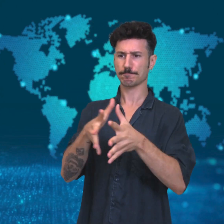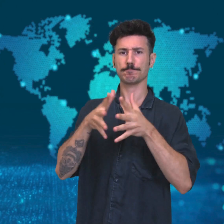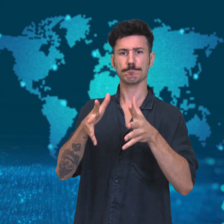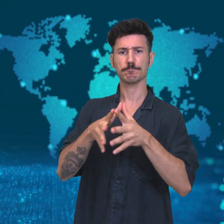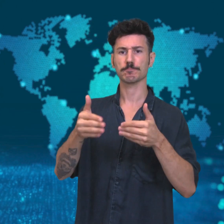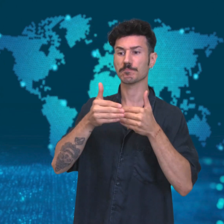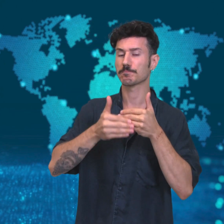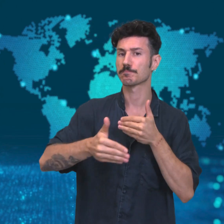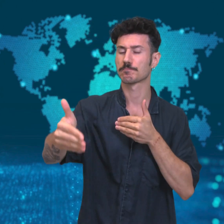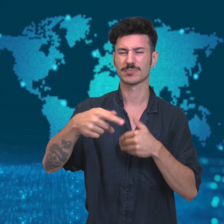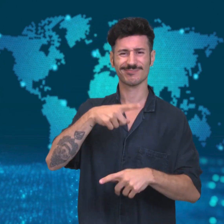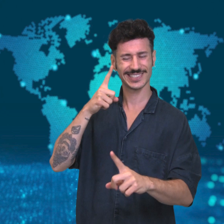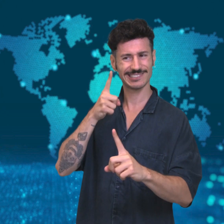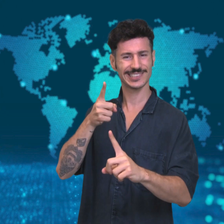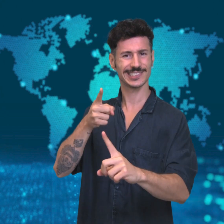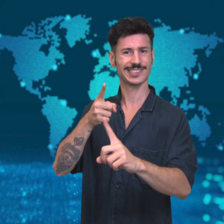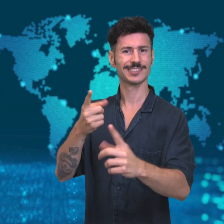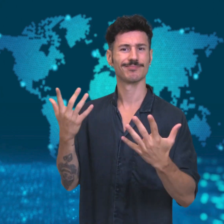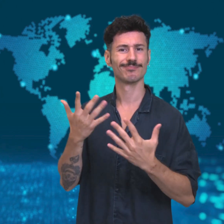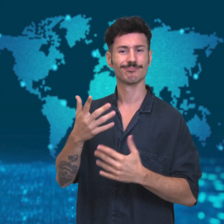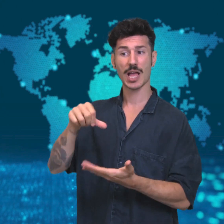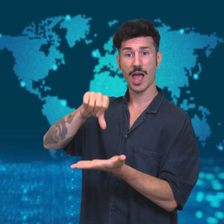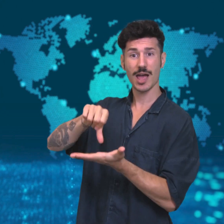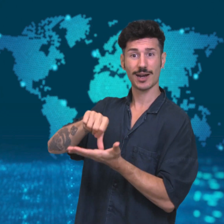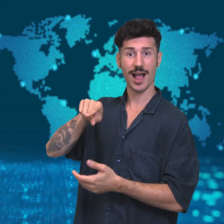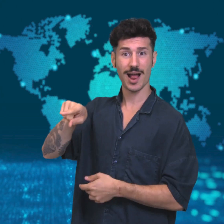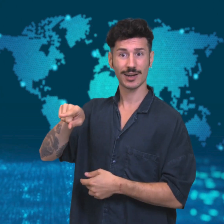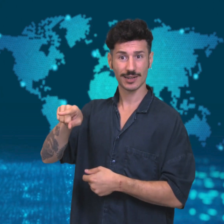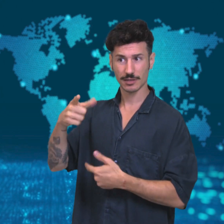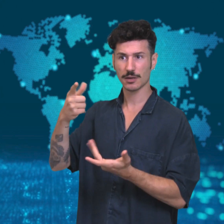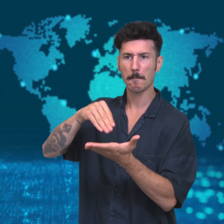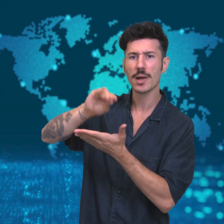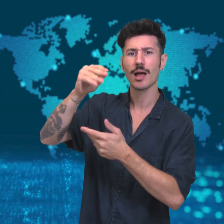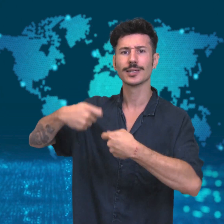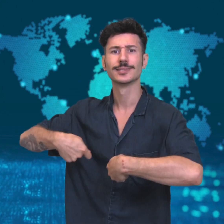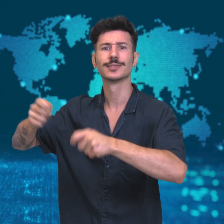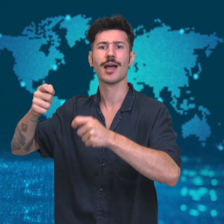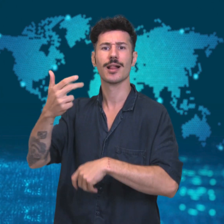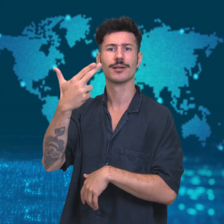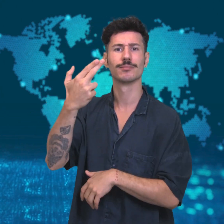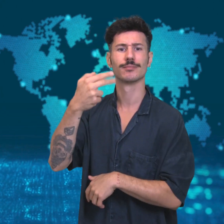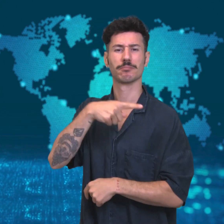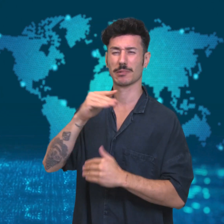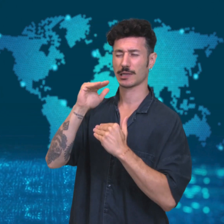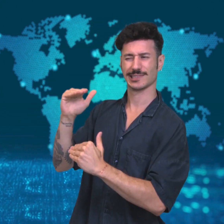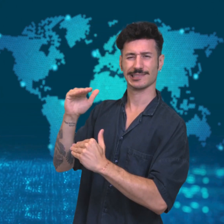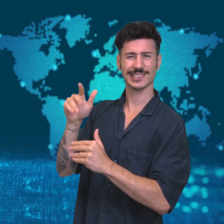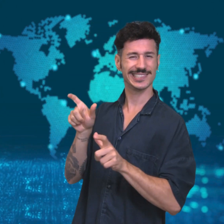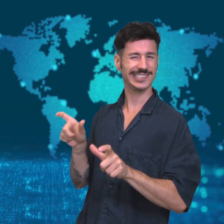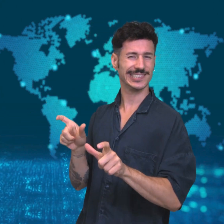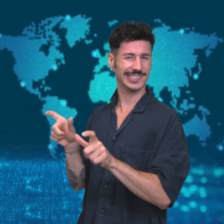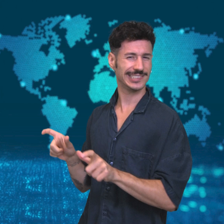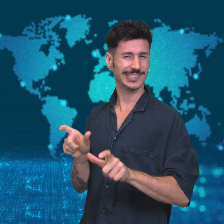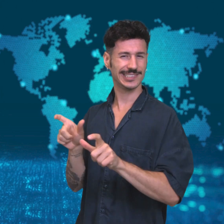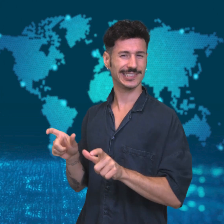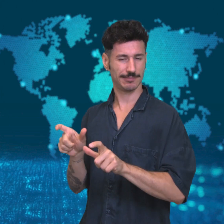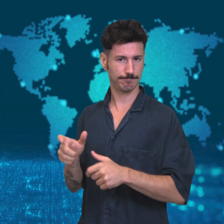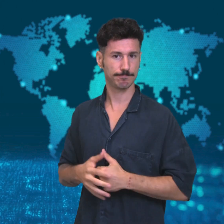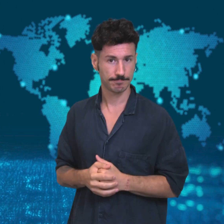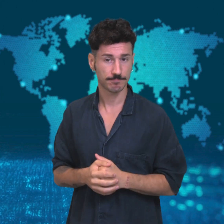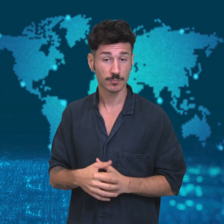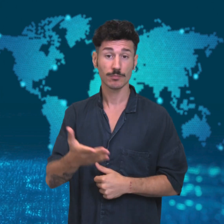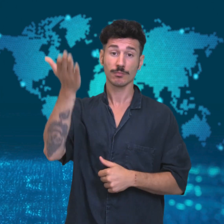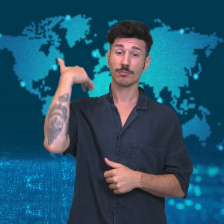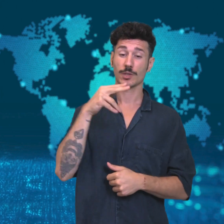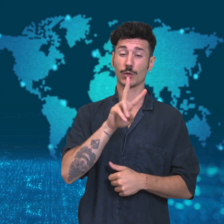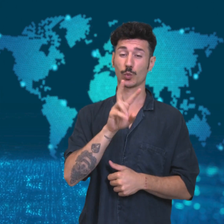The US said it will continue to limit Iran’s ability to purchase and sell weapons.